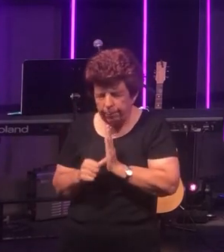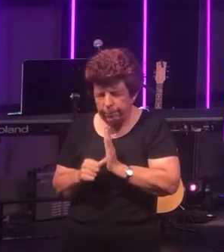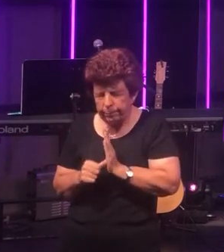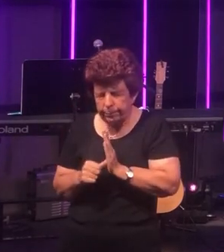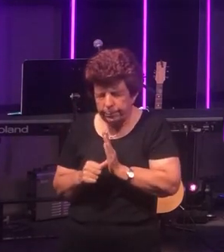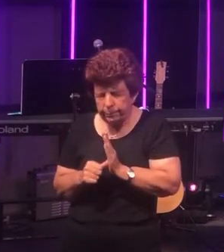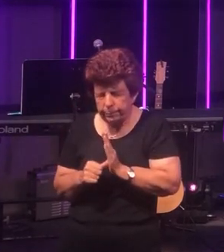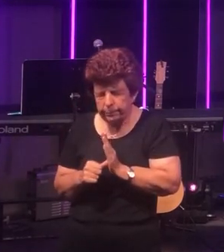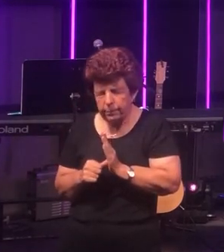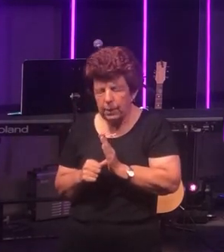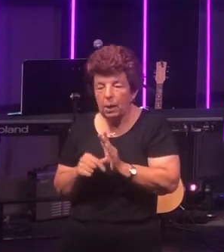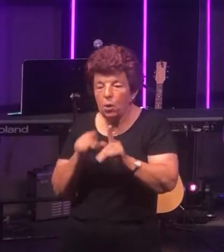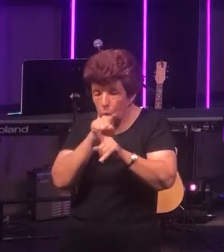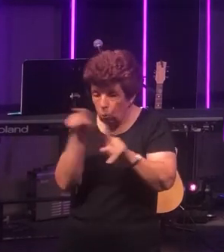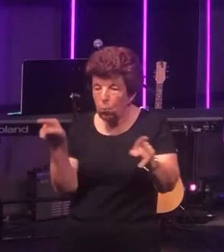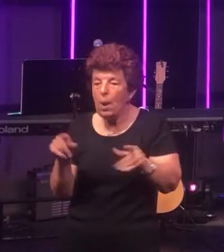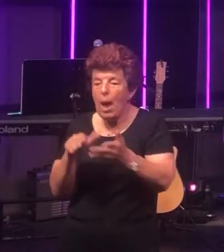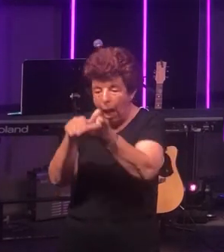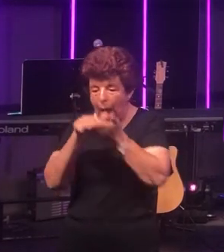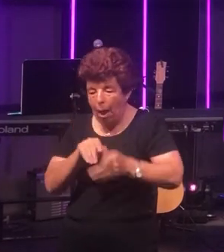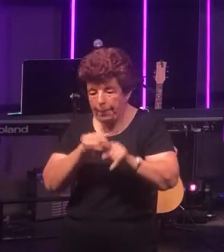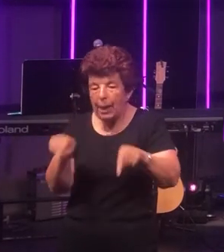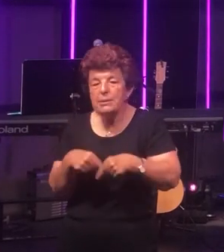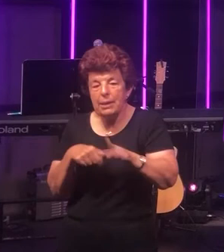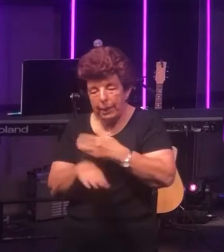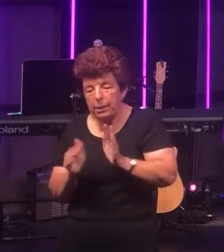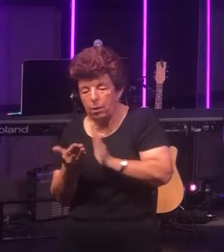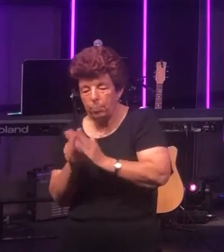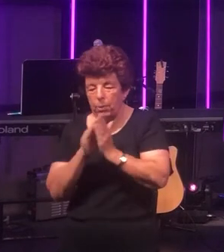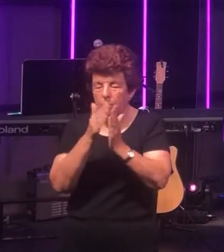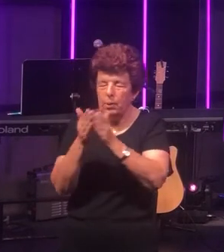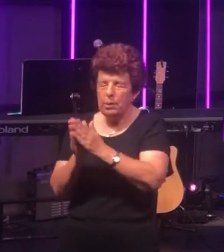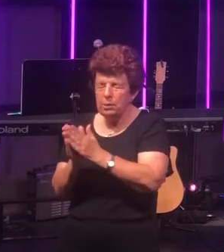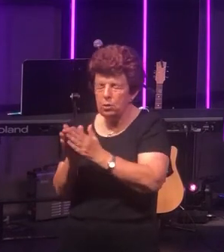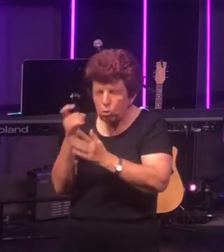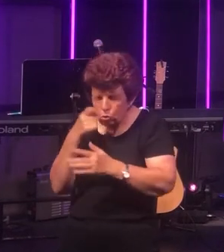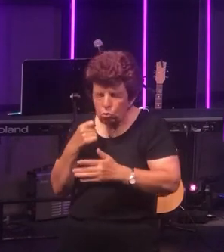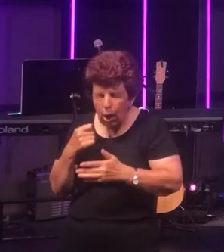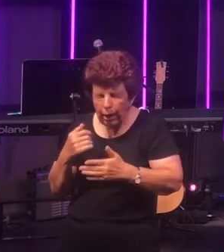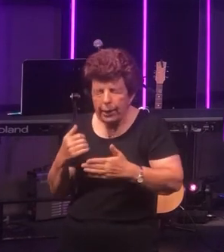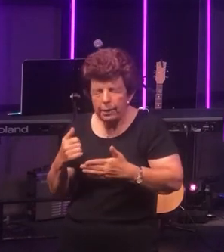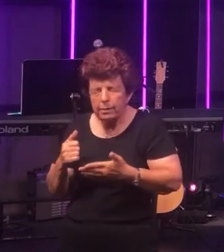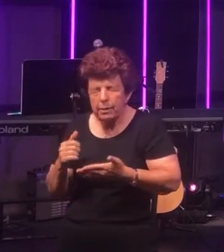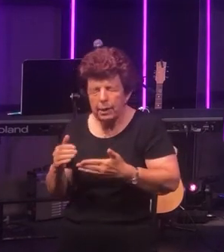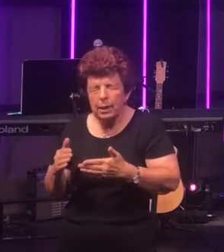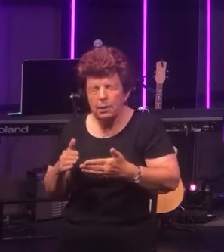as you help us in our community address this issue!